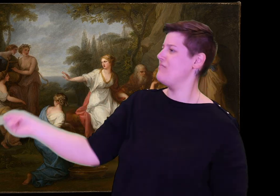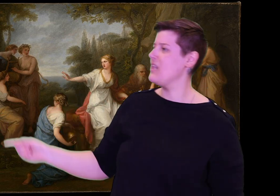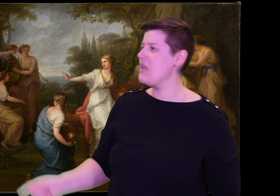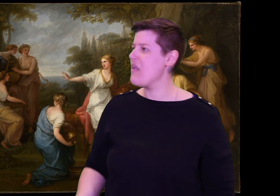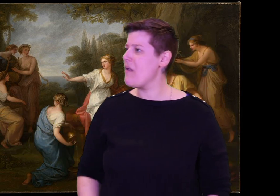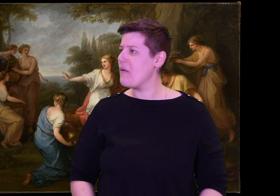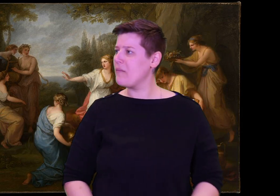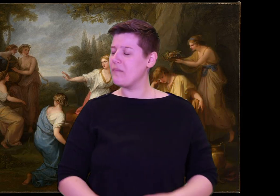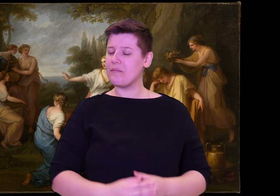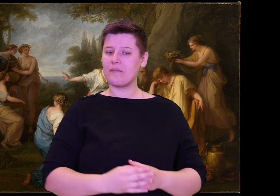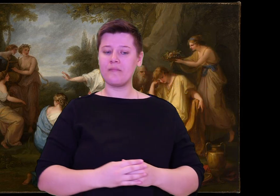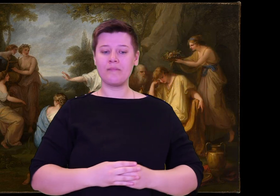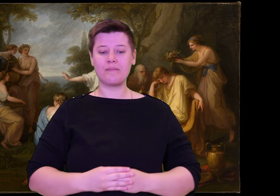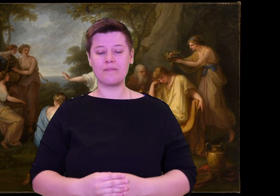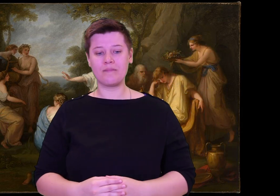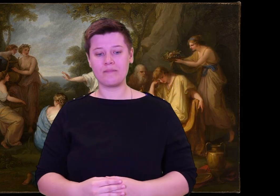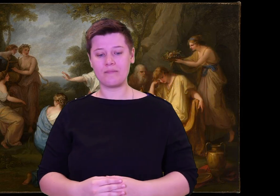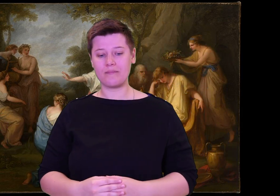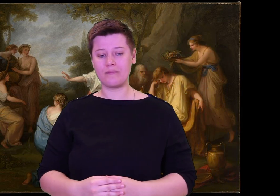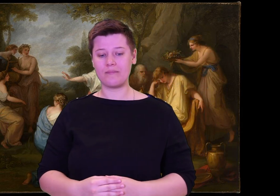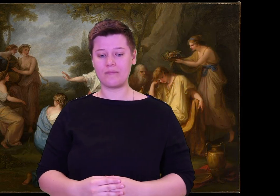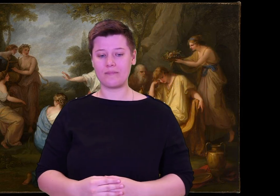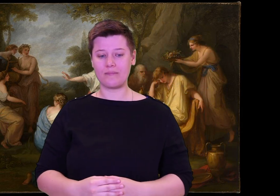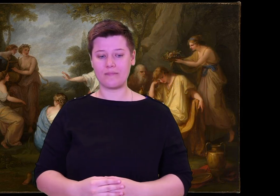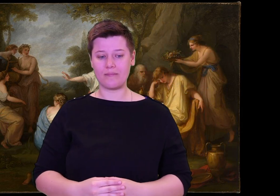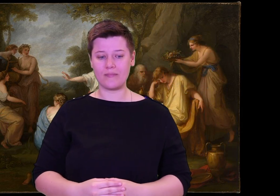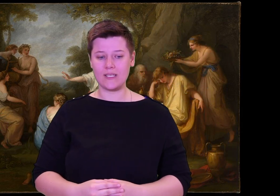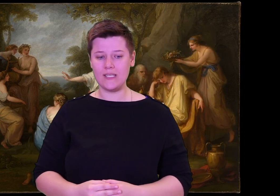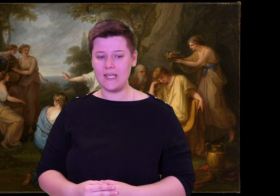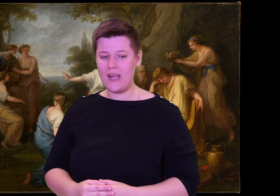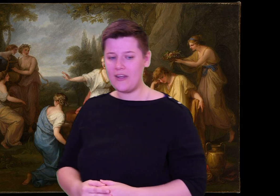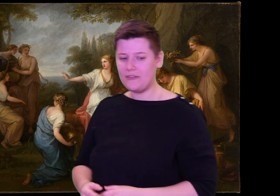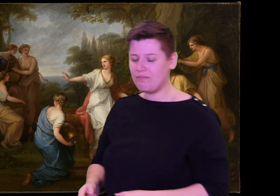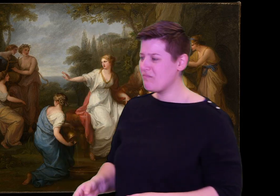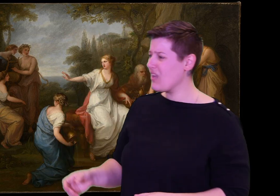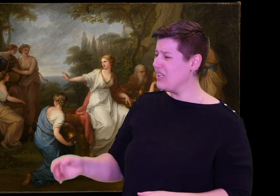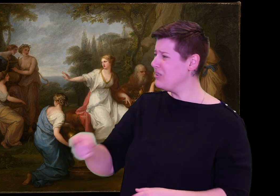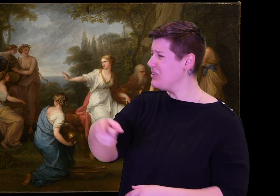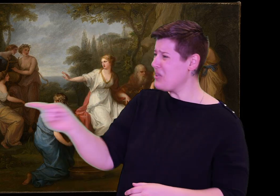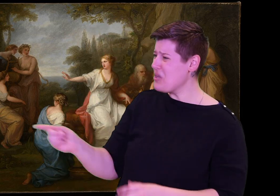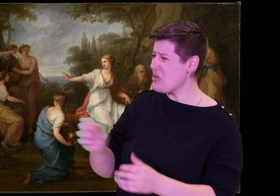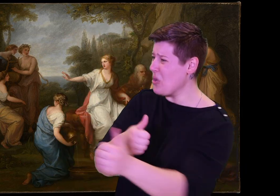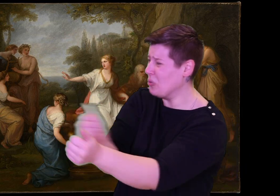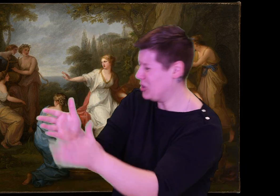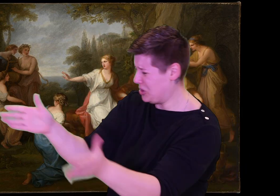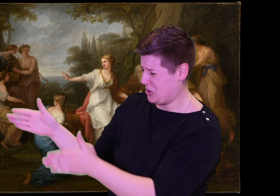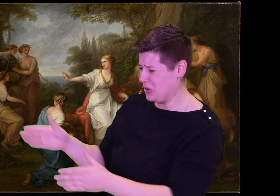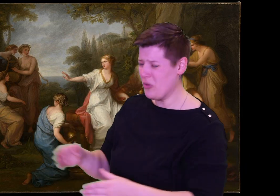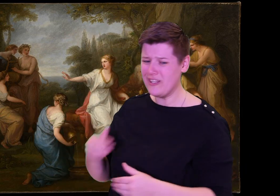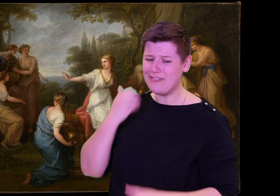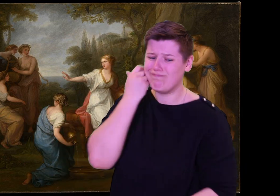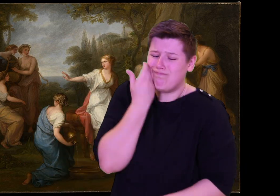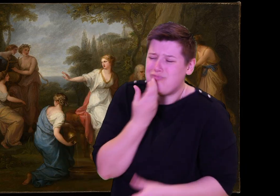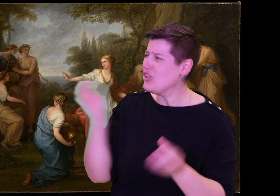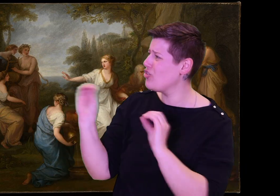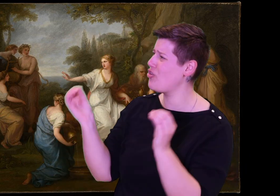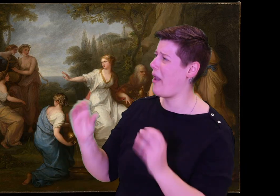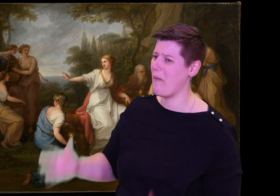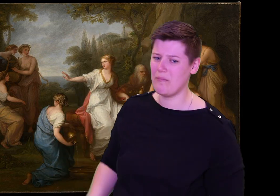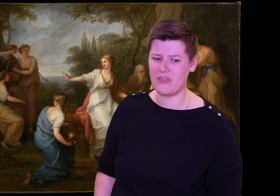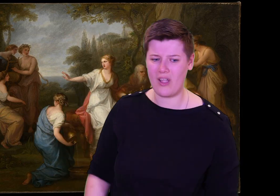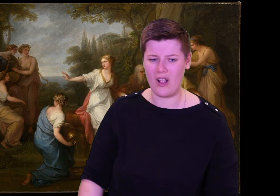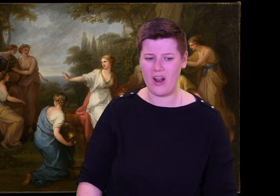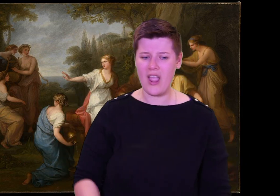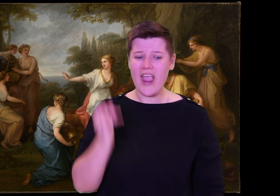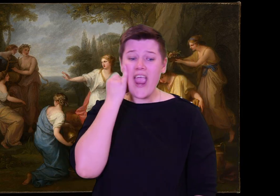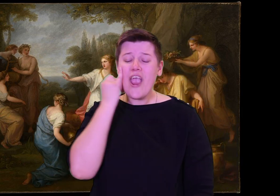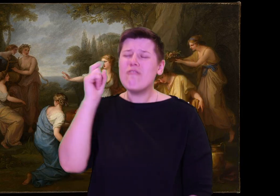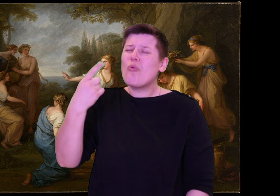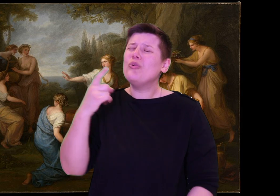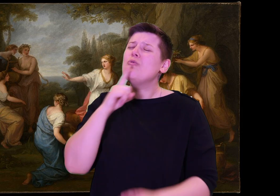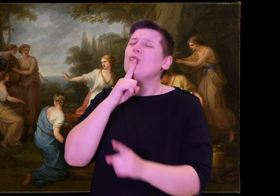They keep eating and spoiling my house-- and soon, they will kill me!"